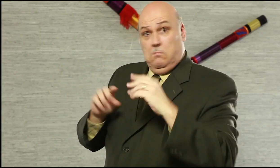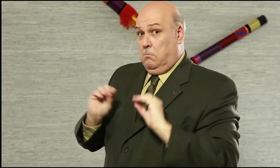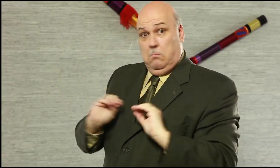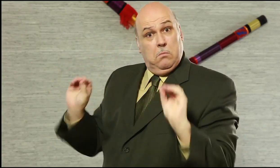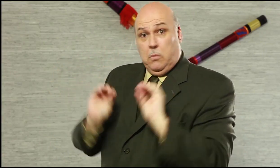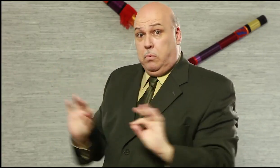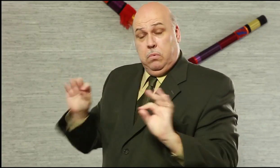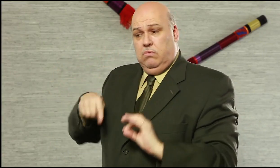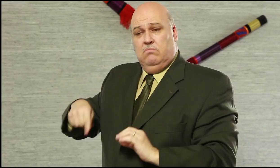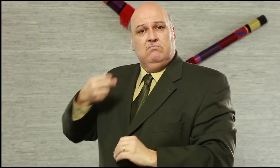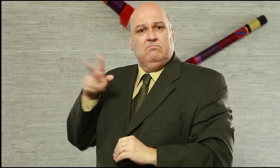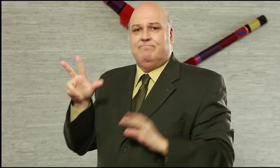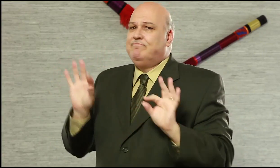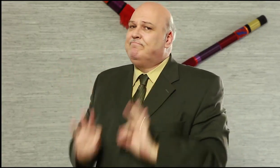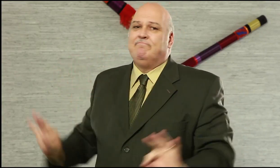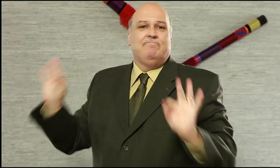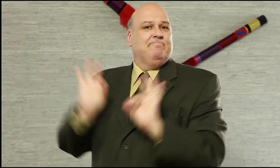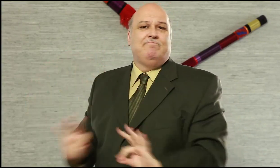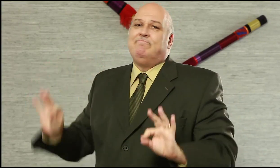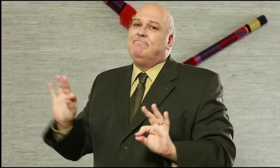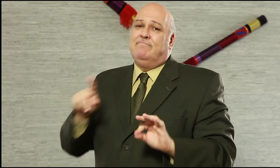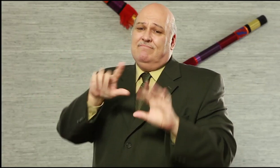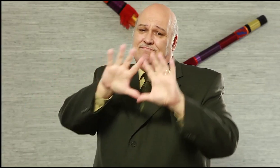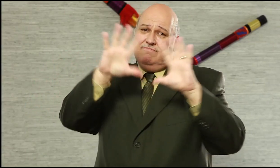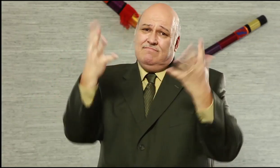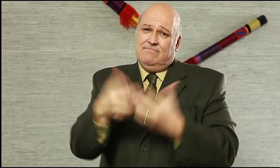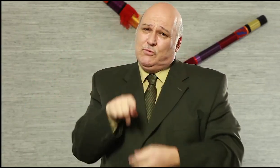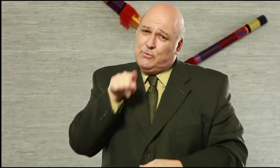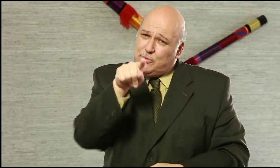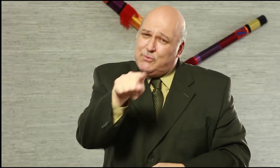have become successful. It is you and the